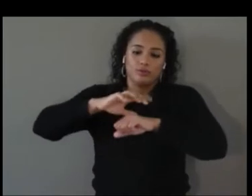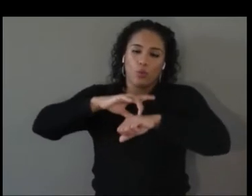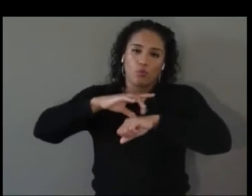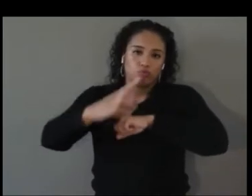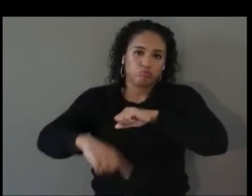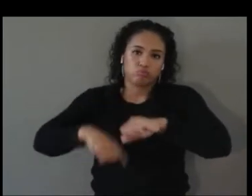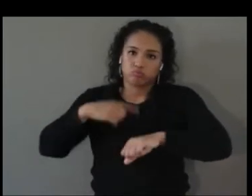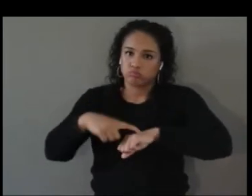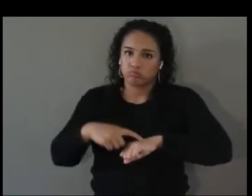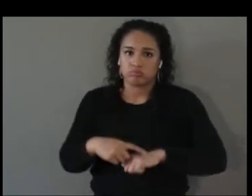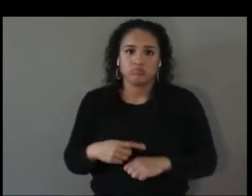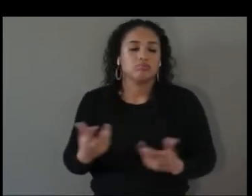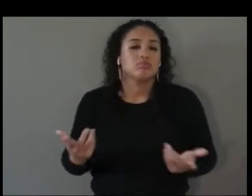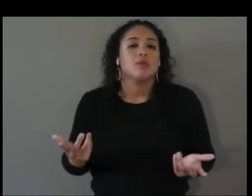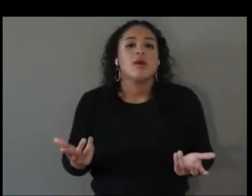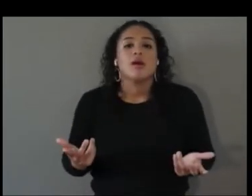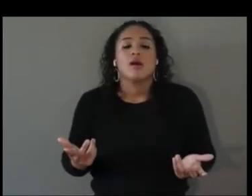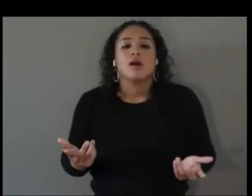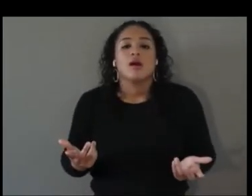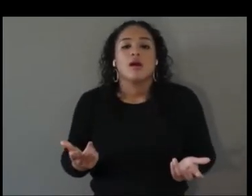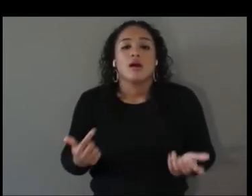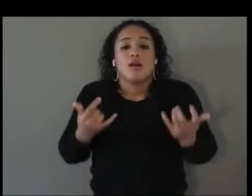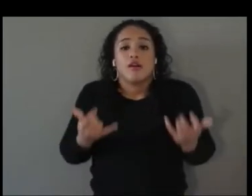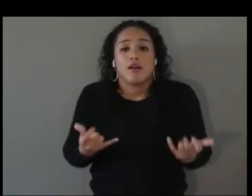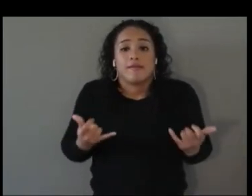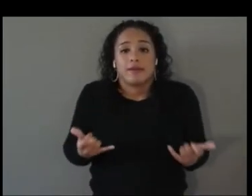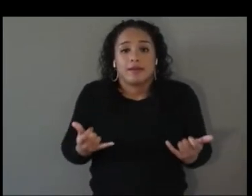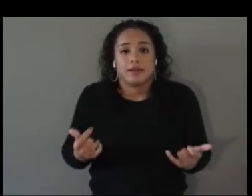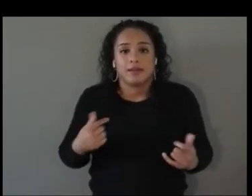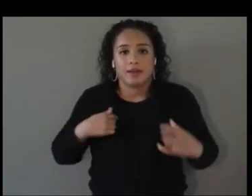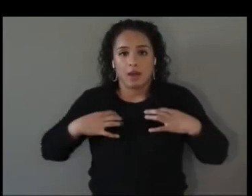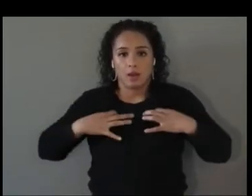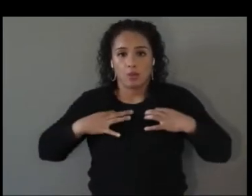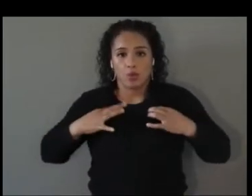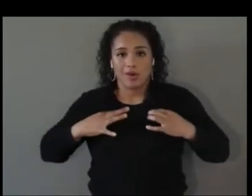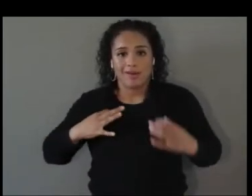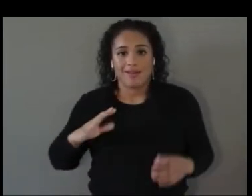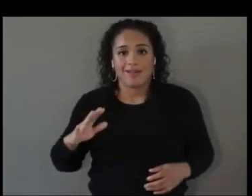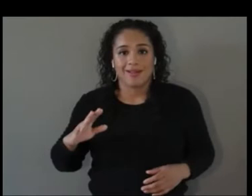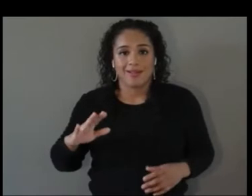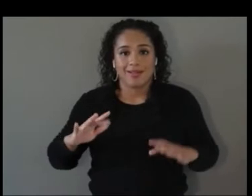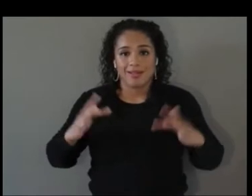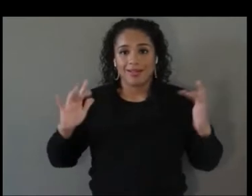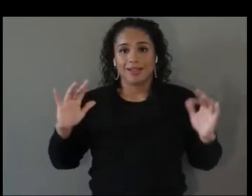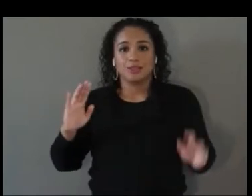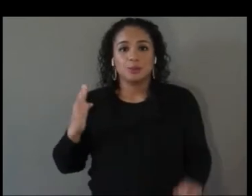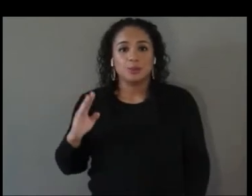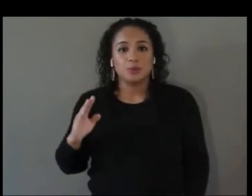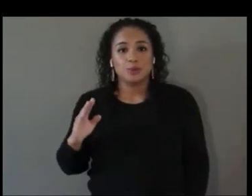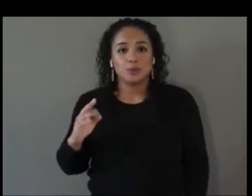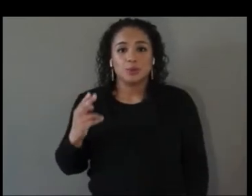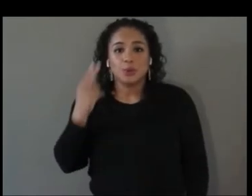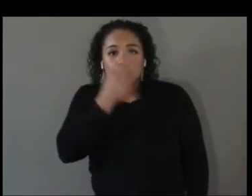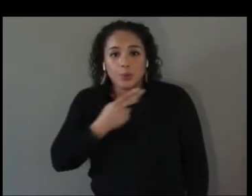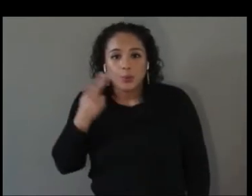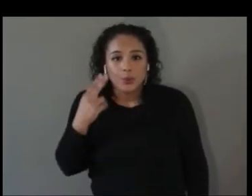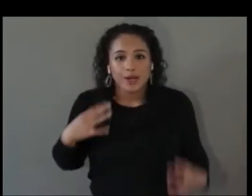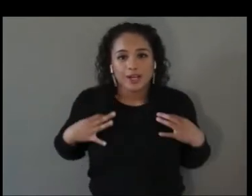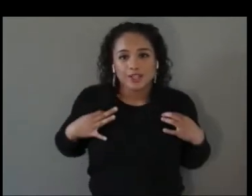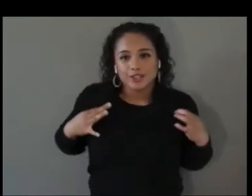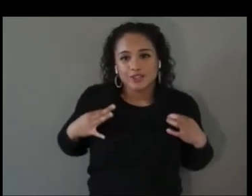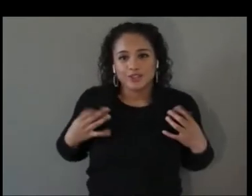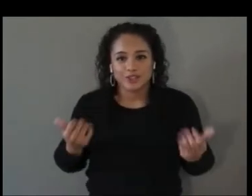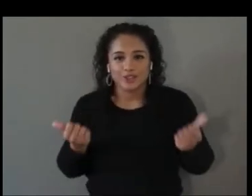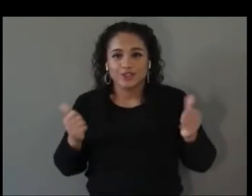and I am currently wearing a light blue Hawaiian shirt to try and bring some sunshine here today